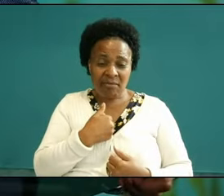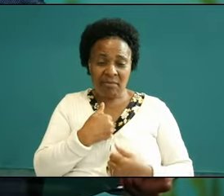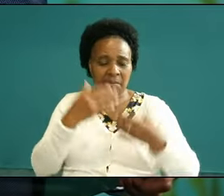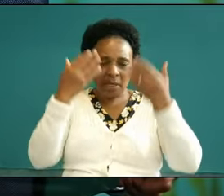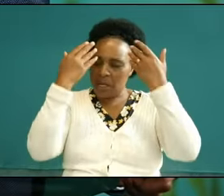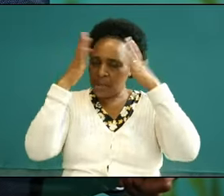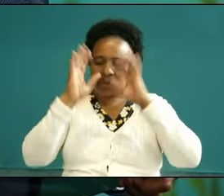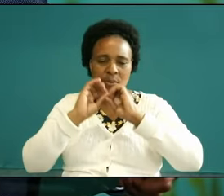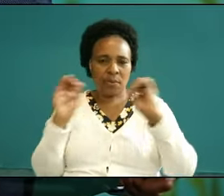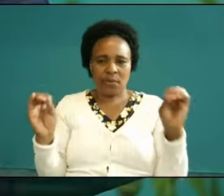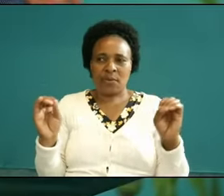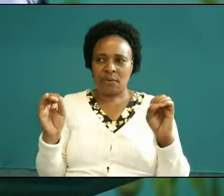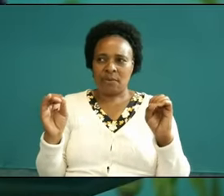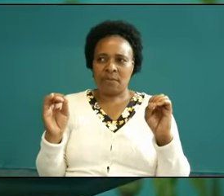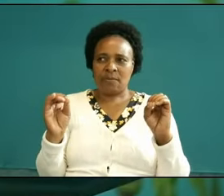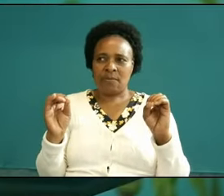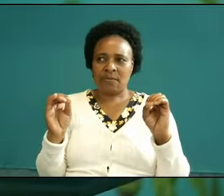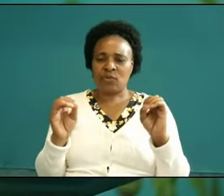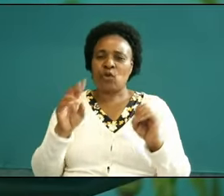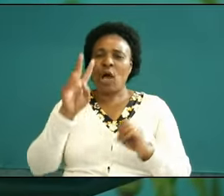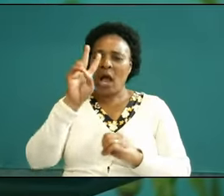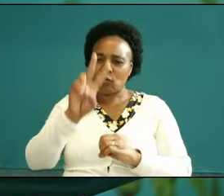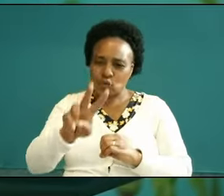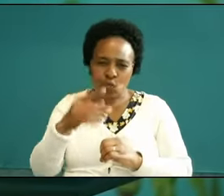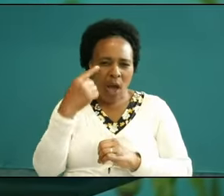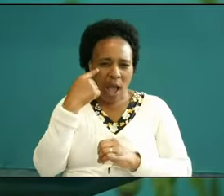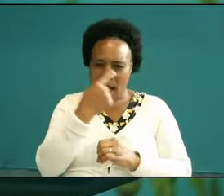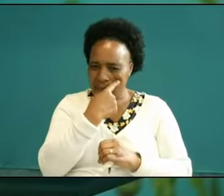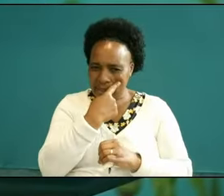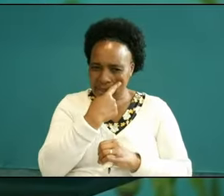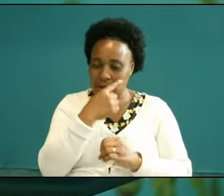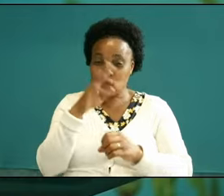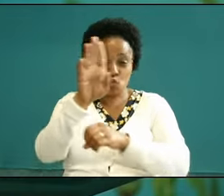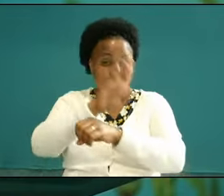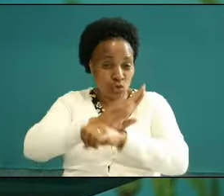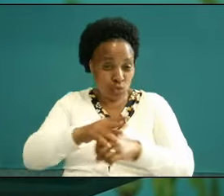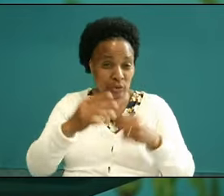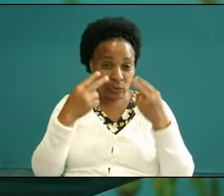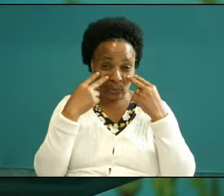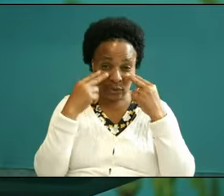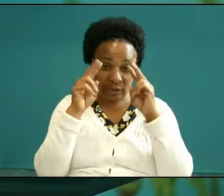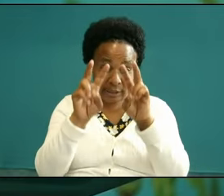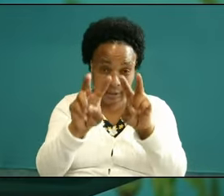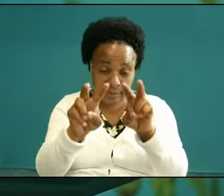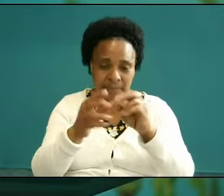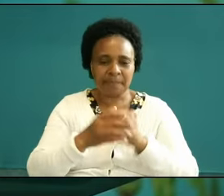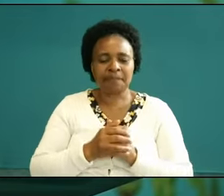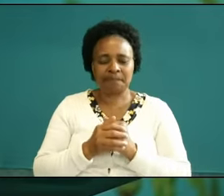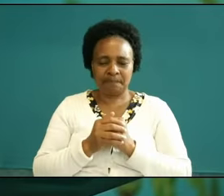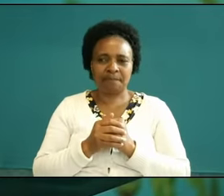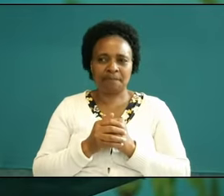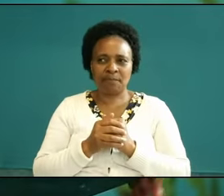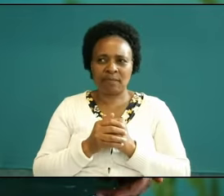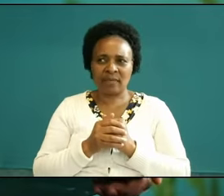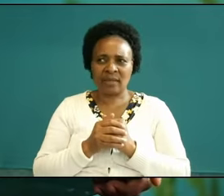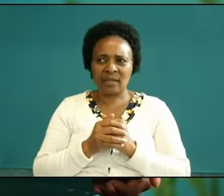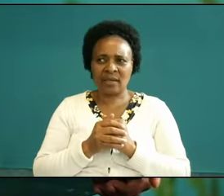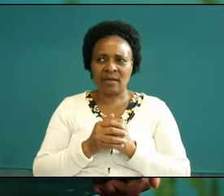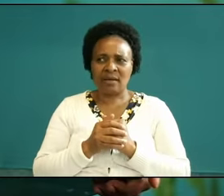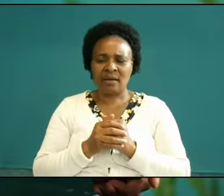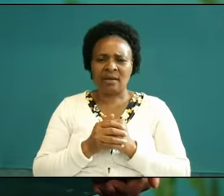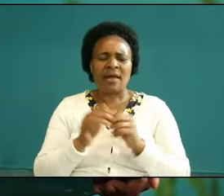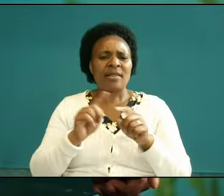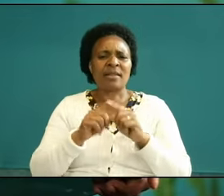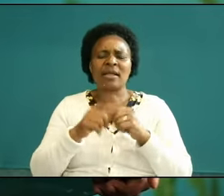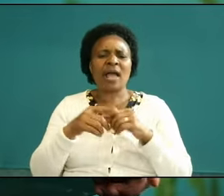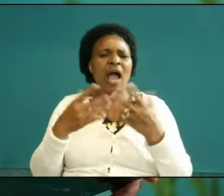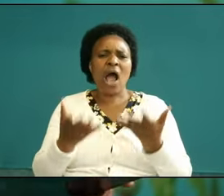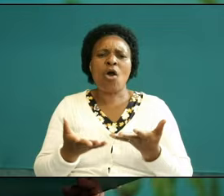eyes we are the two eyes that we used to see but we have a third eye and allow me